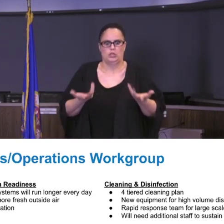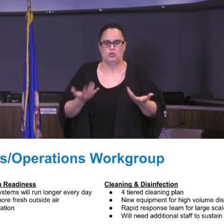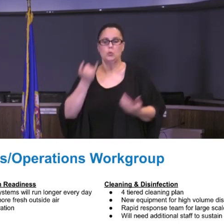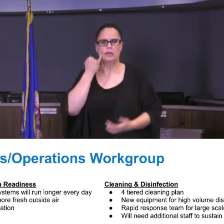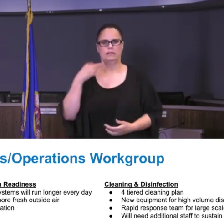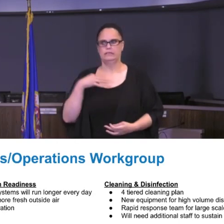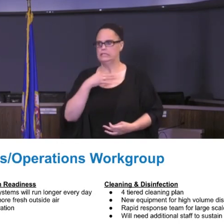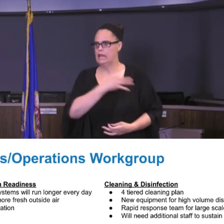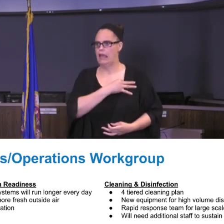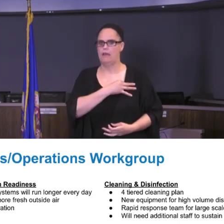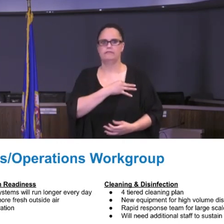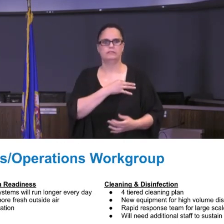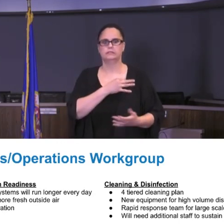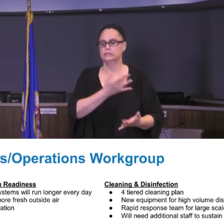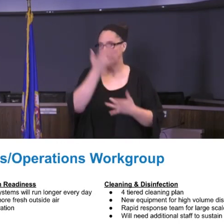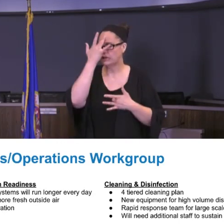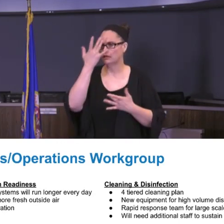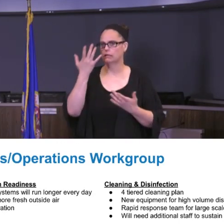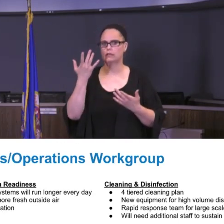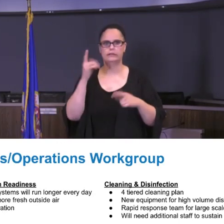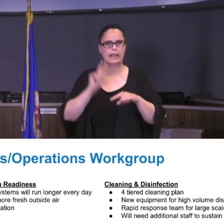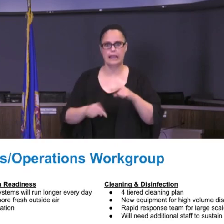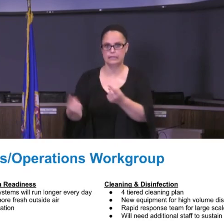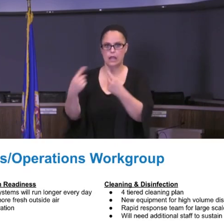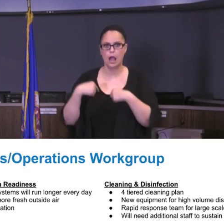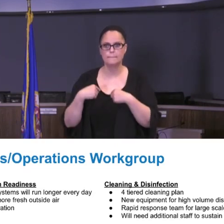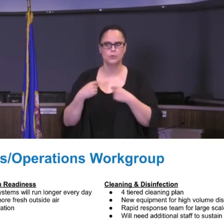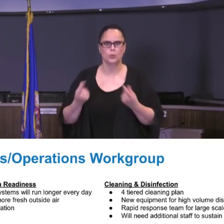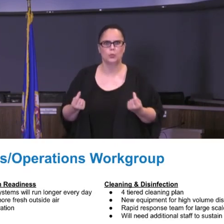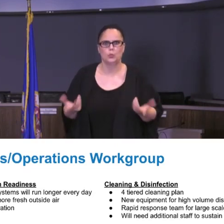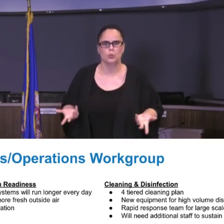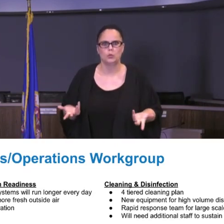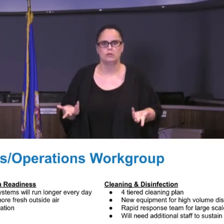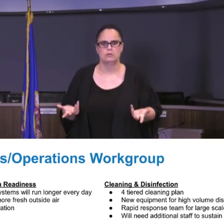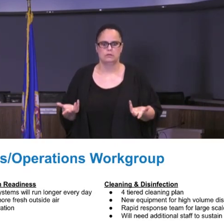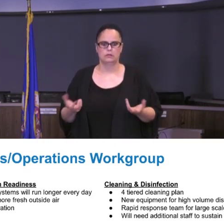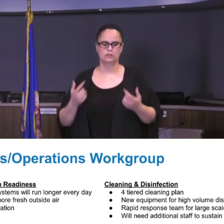and are not able to report to one of our buildings and continue to